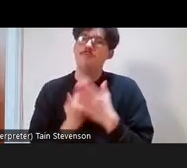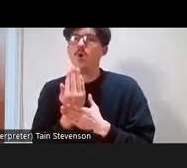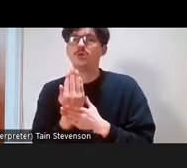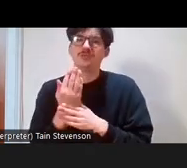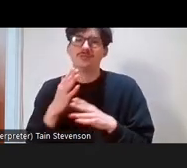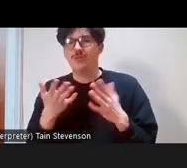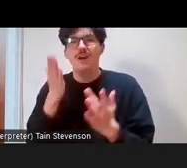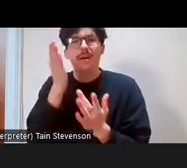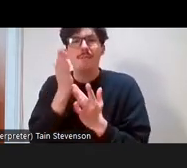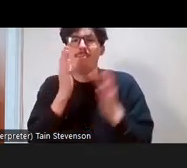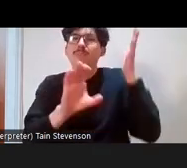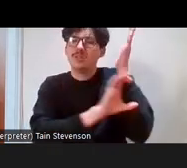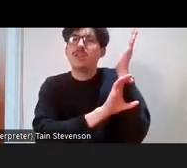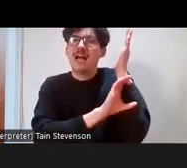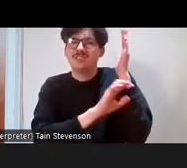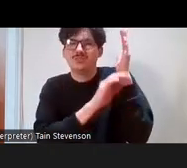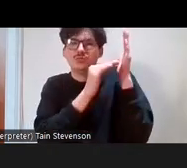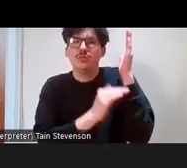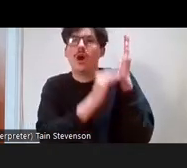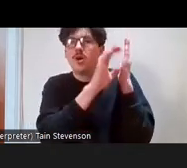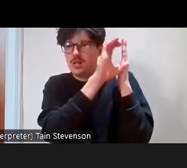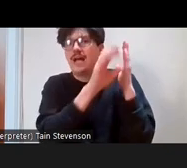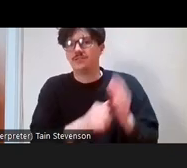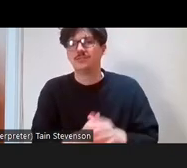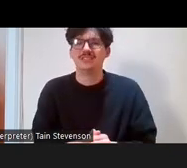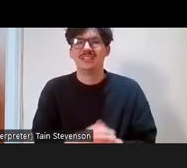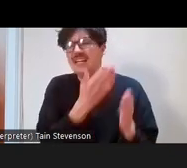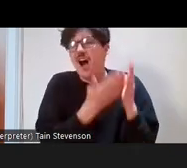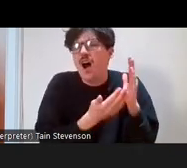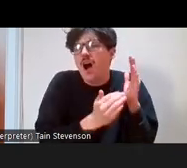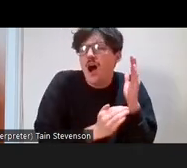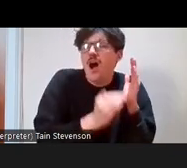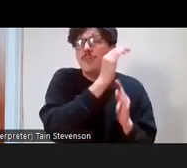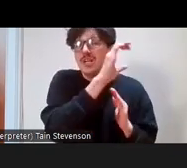class kind to upper class—well not really upper class, but middle to upper middle—professionals,